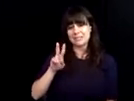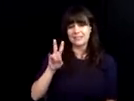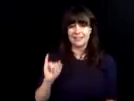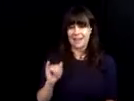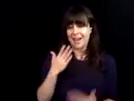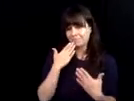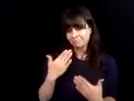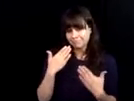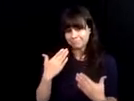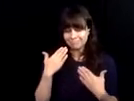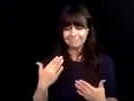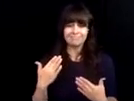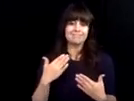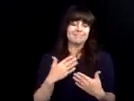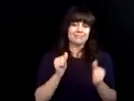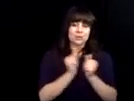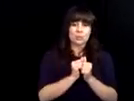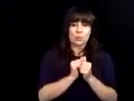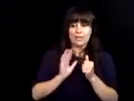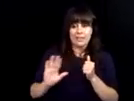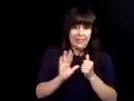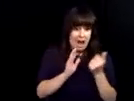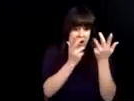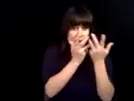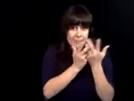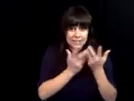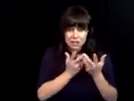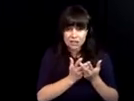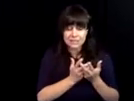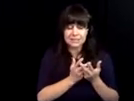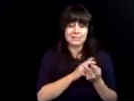paycheck! Of I owe all of this, I owe